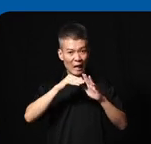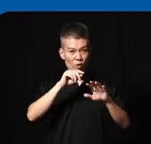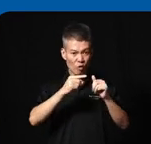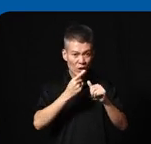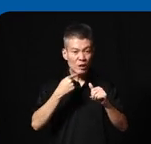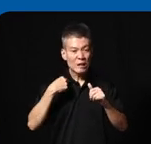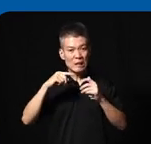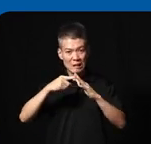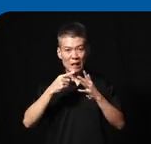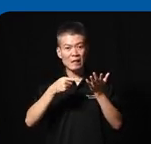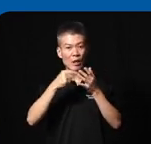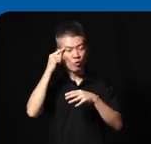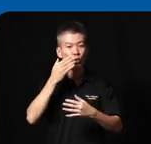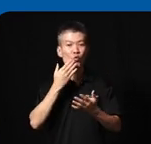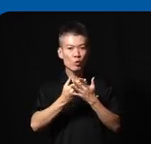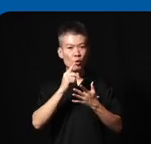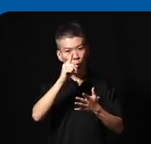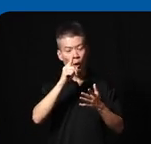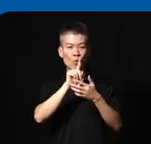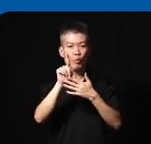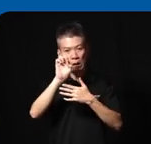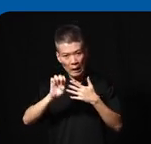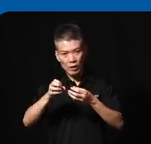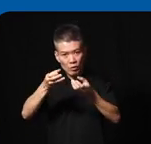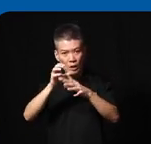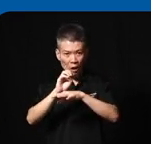we first started tech for good it was one weekend we give you some advice on design